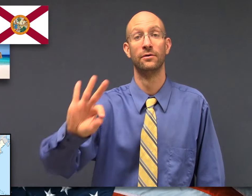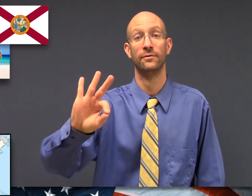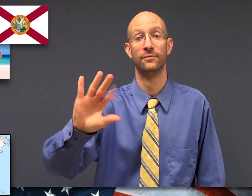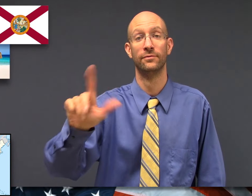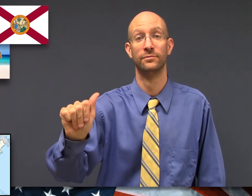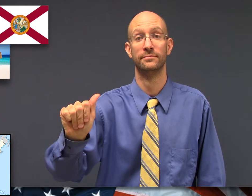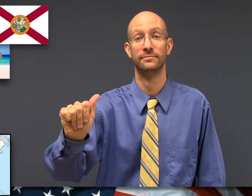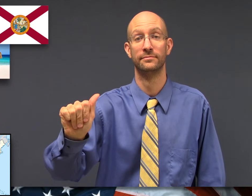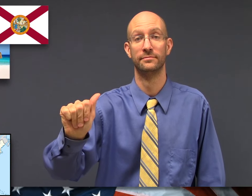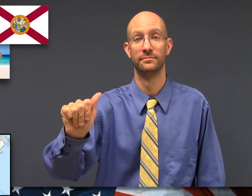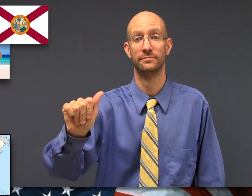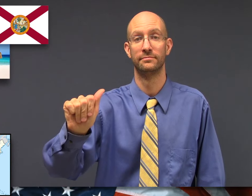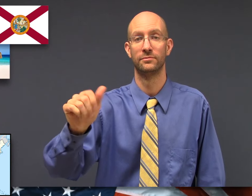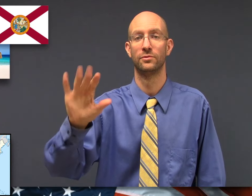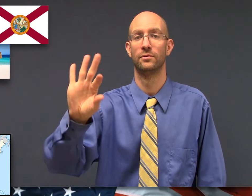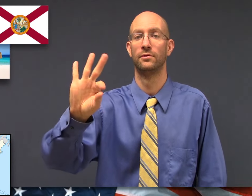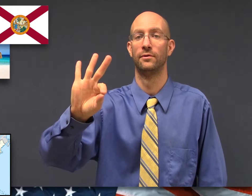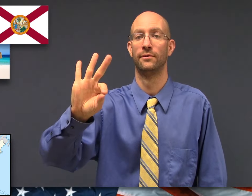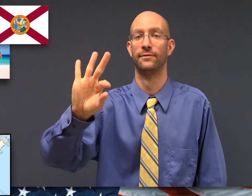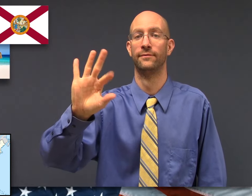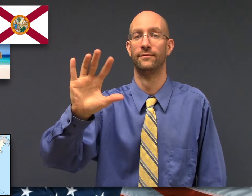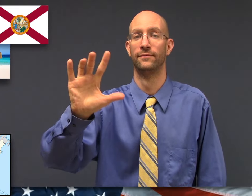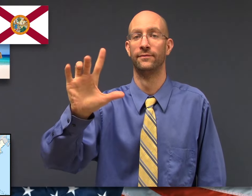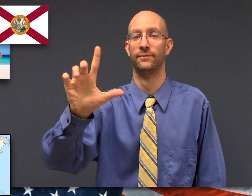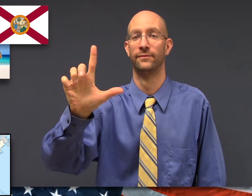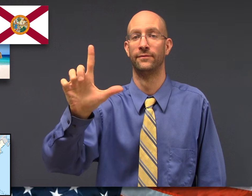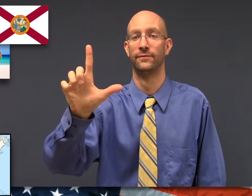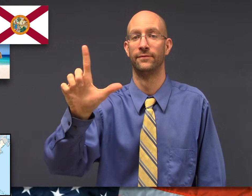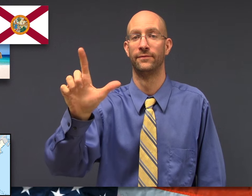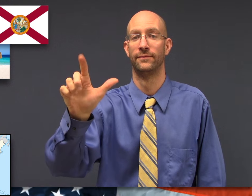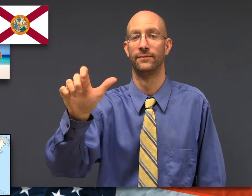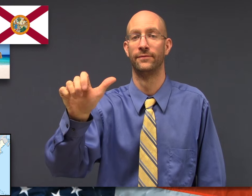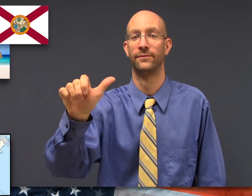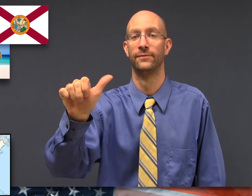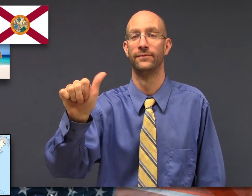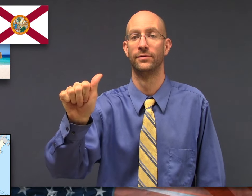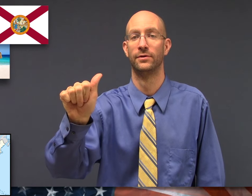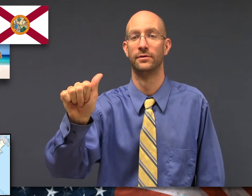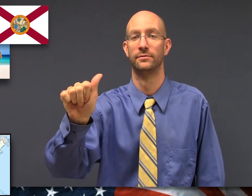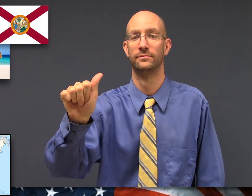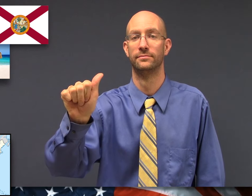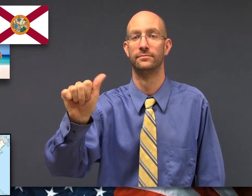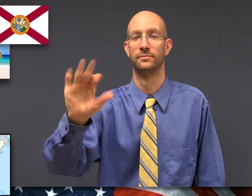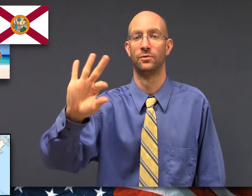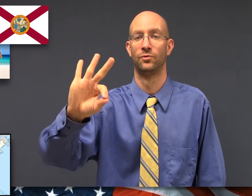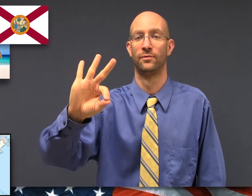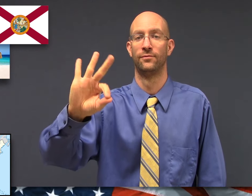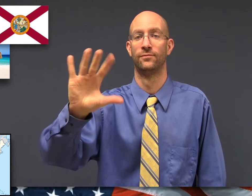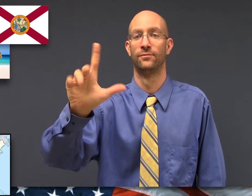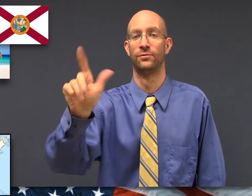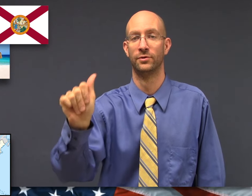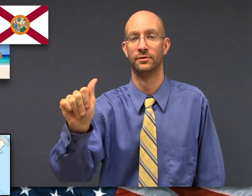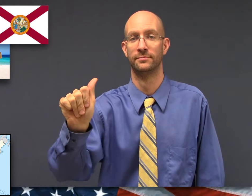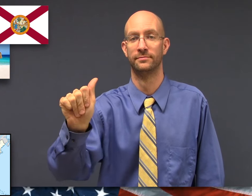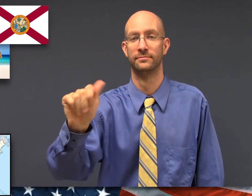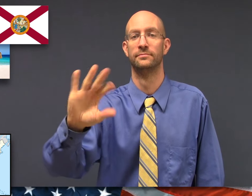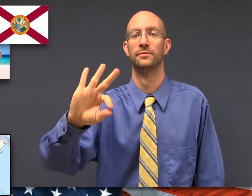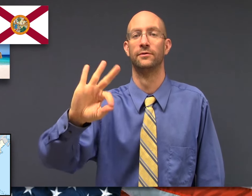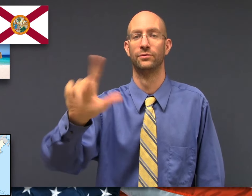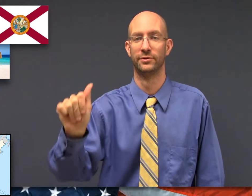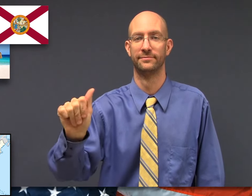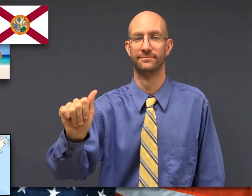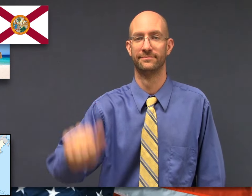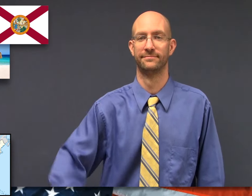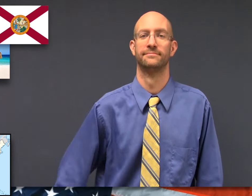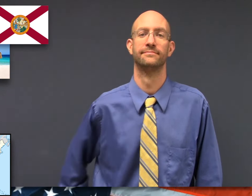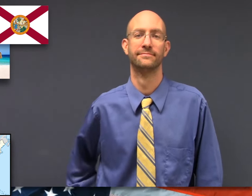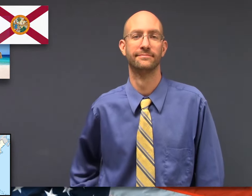fs-FLA